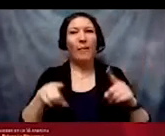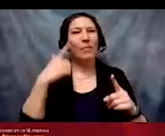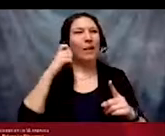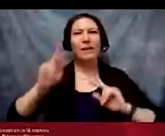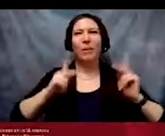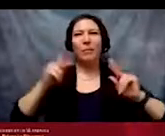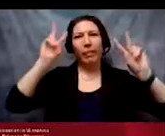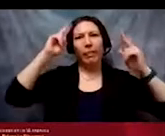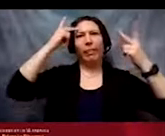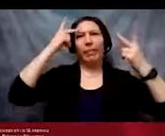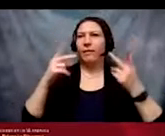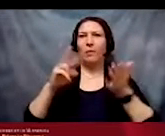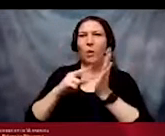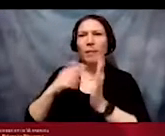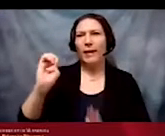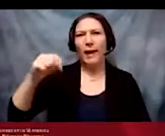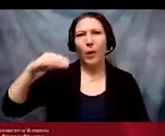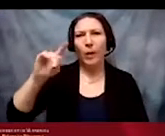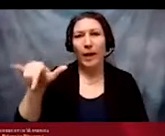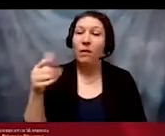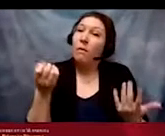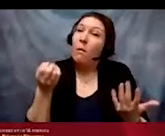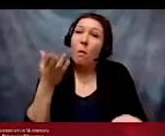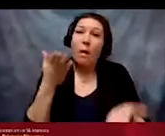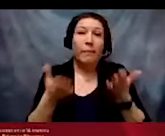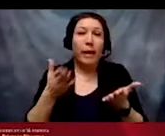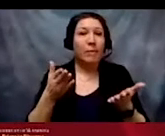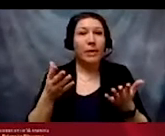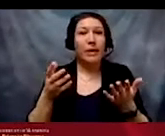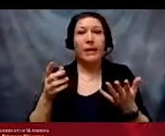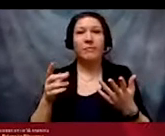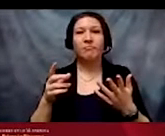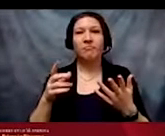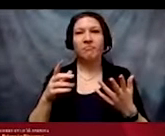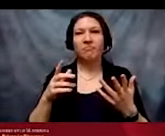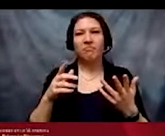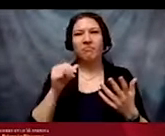what equity means or misunderstanding on the level of transformation